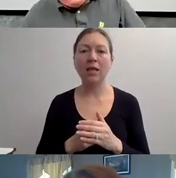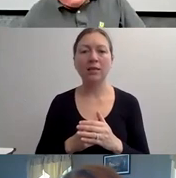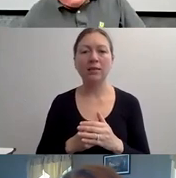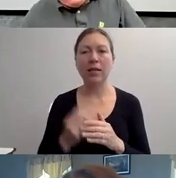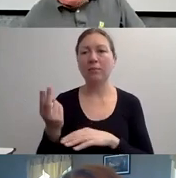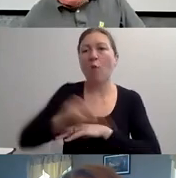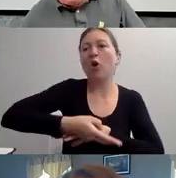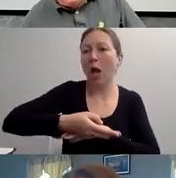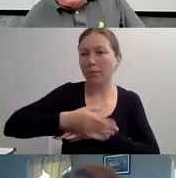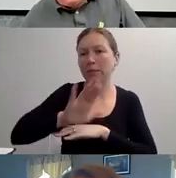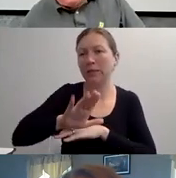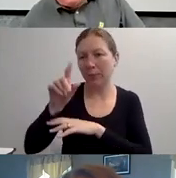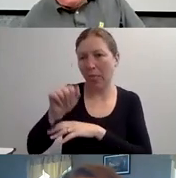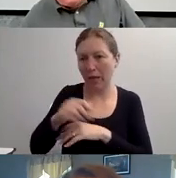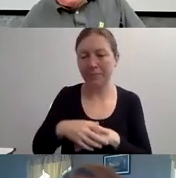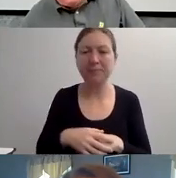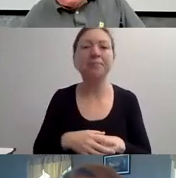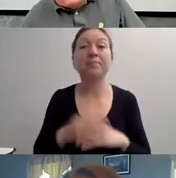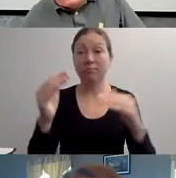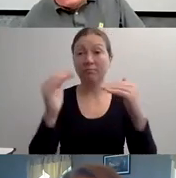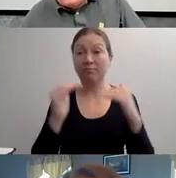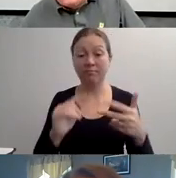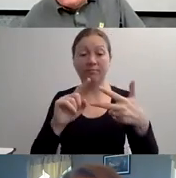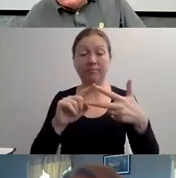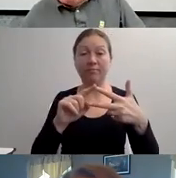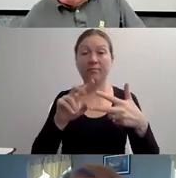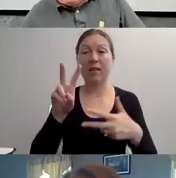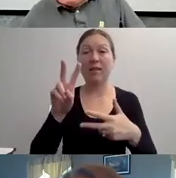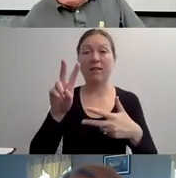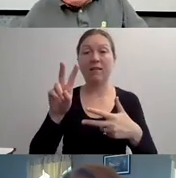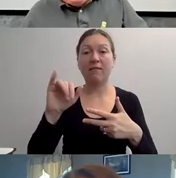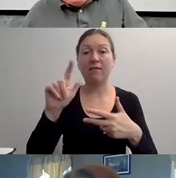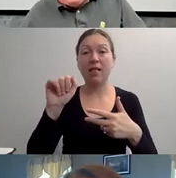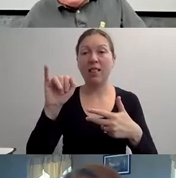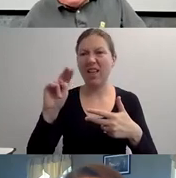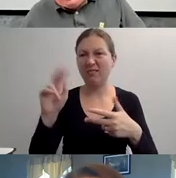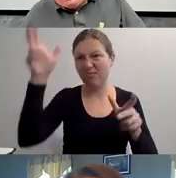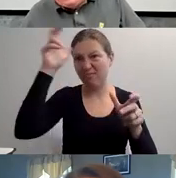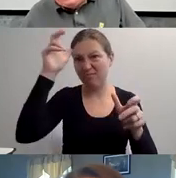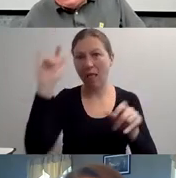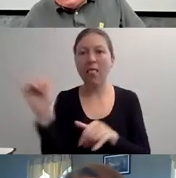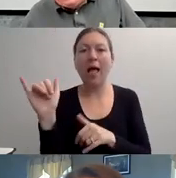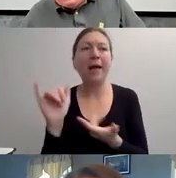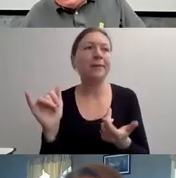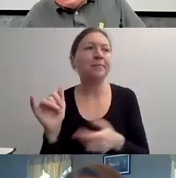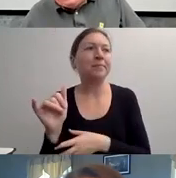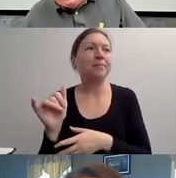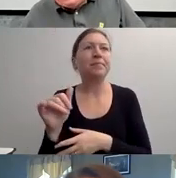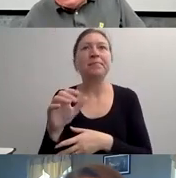SOME OTHER CHARACTERS IN HOLLYWOOD WHAT I REALLY LOVE YOU CAN SEE THIS ALL THROUGHOUT